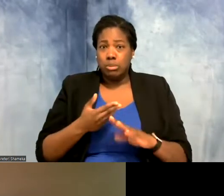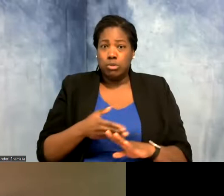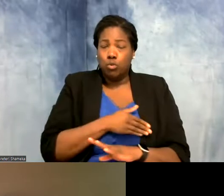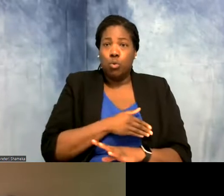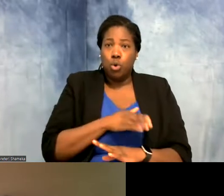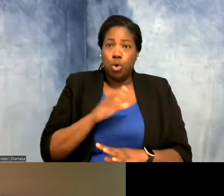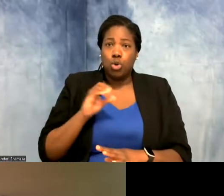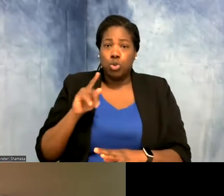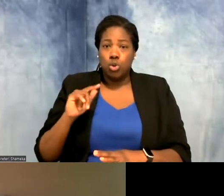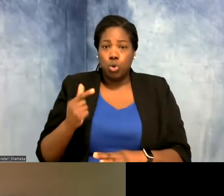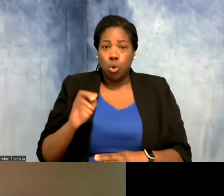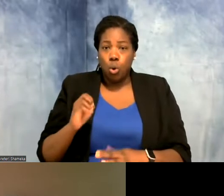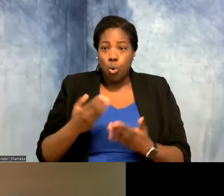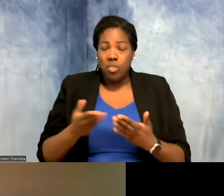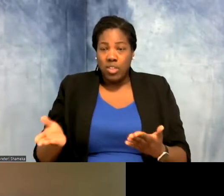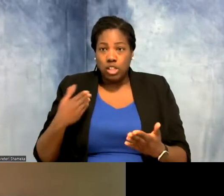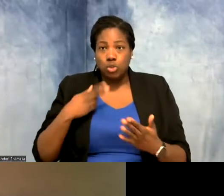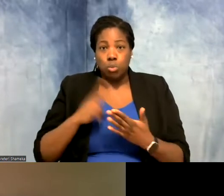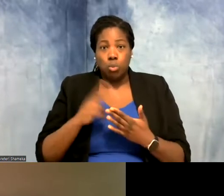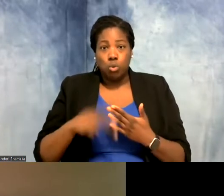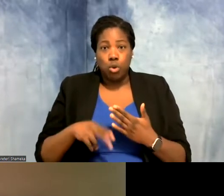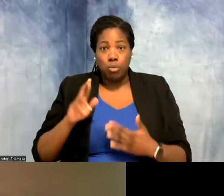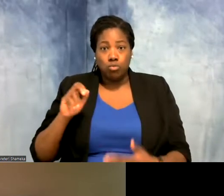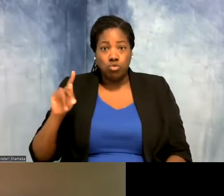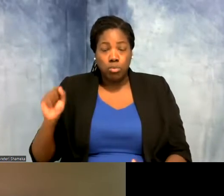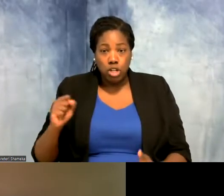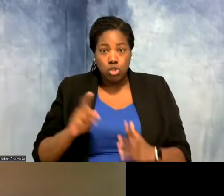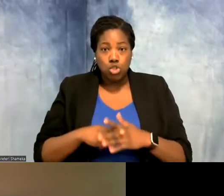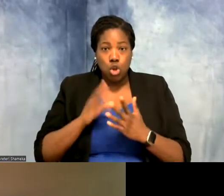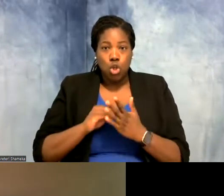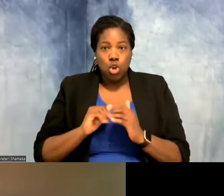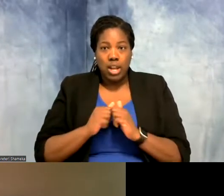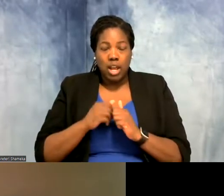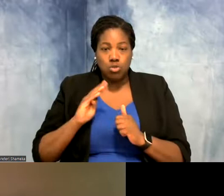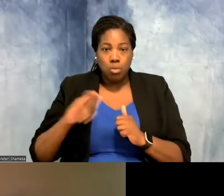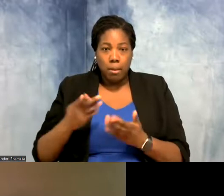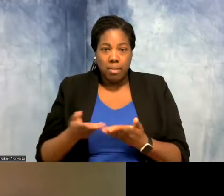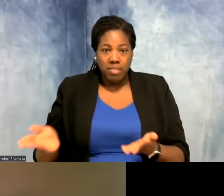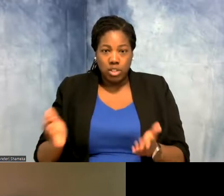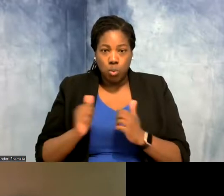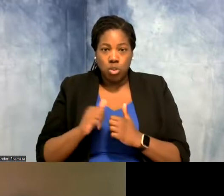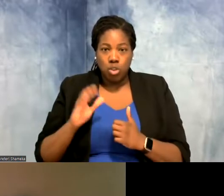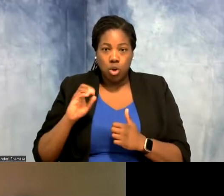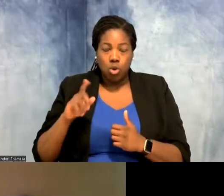to program robots or you can start learning how to map things with code. And and there's a variety